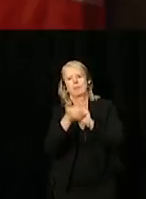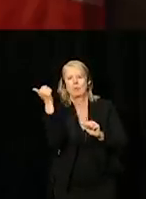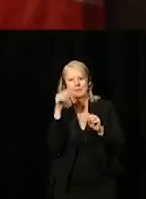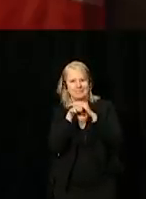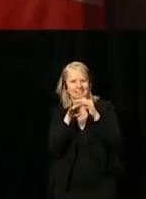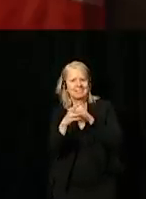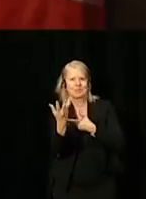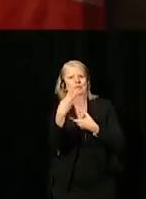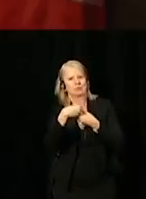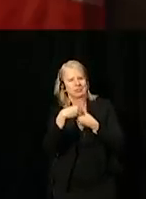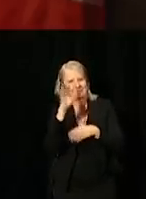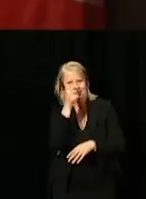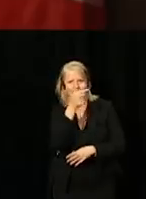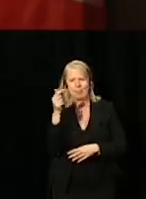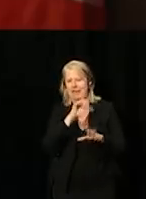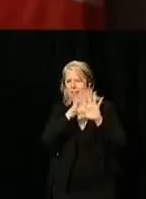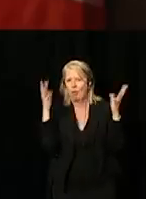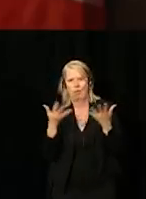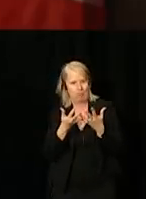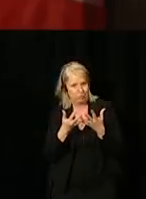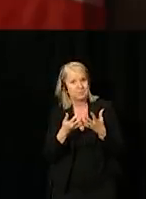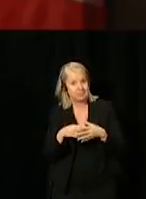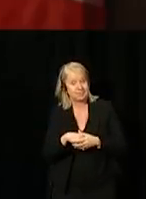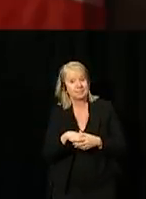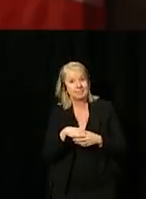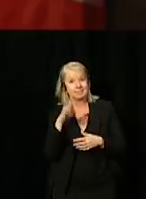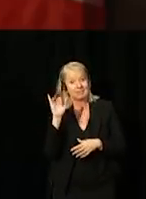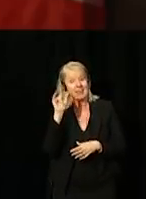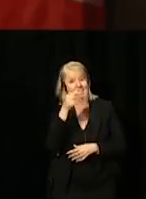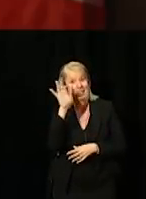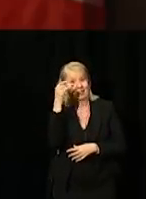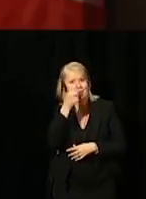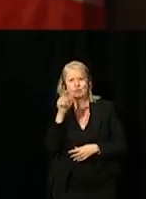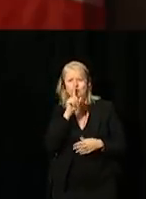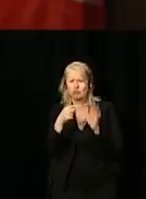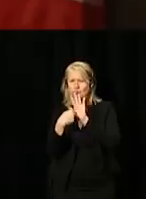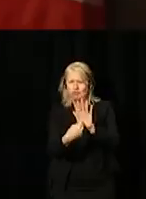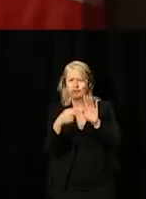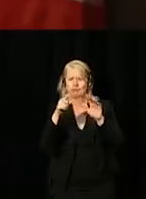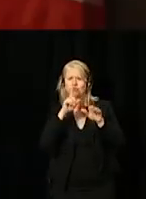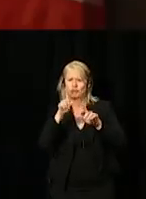and inclusive public service in the world. A public service that reflects the true diversity of the people it serves,